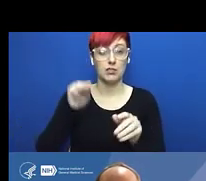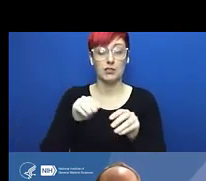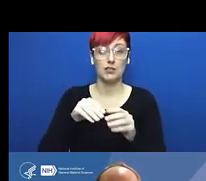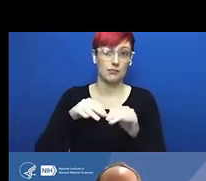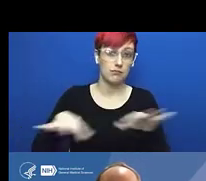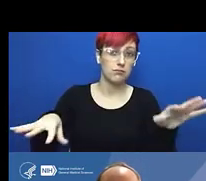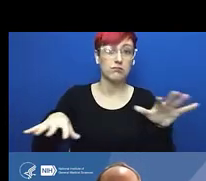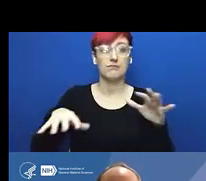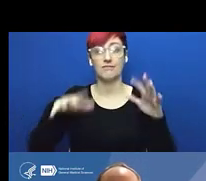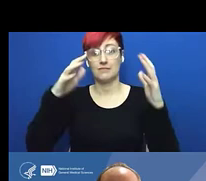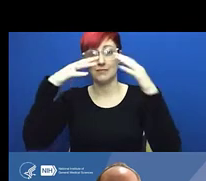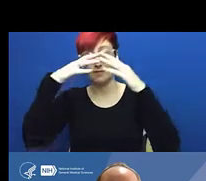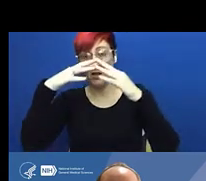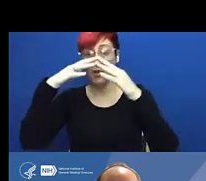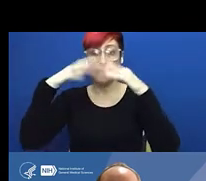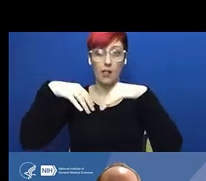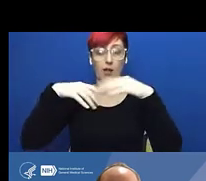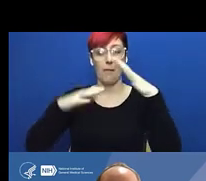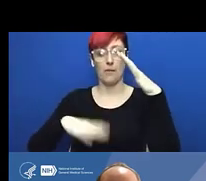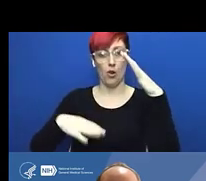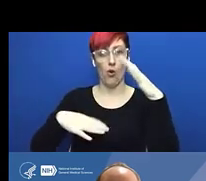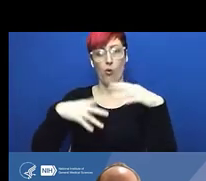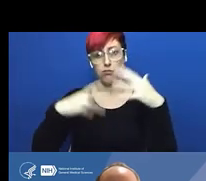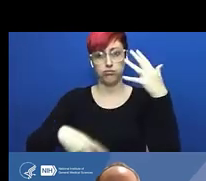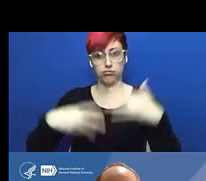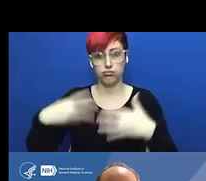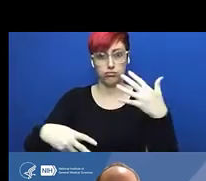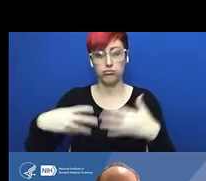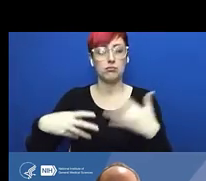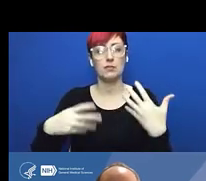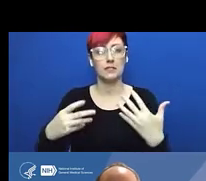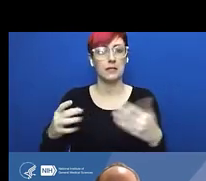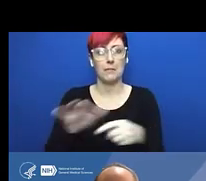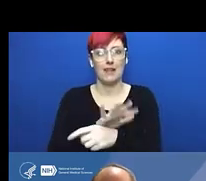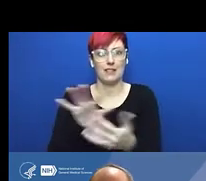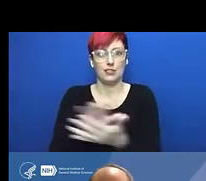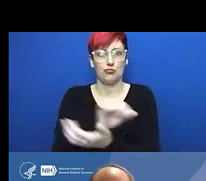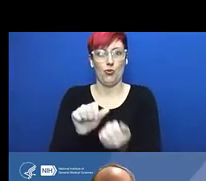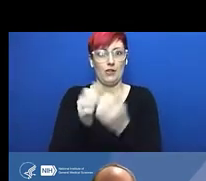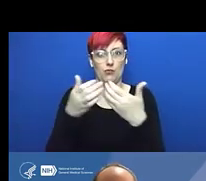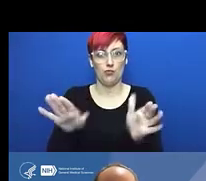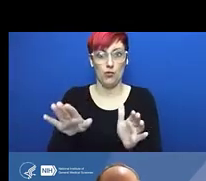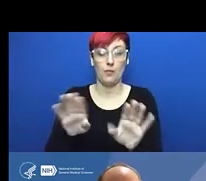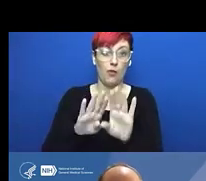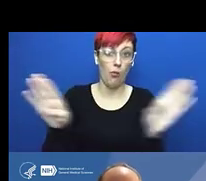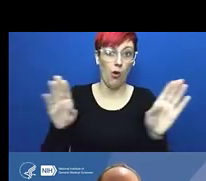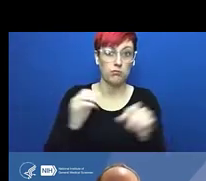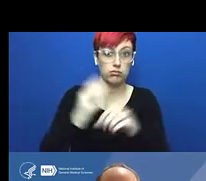Liza Bundesen: All right, I think we'll get started. Welcome, everyone, to today's NIH virtual seminar session.